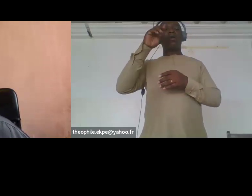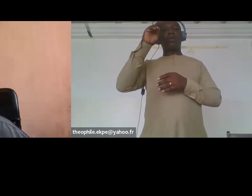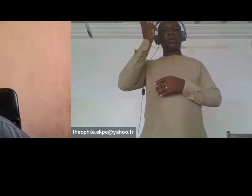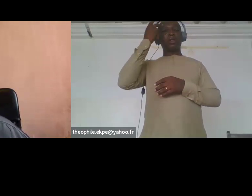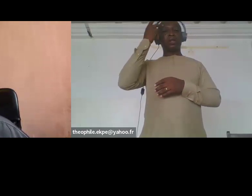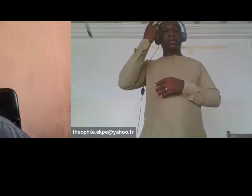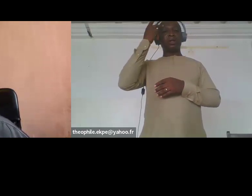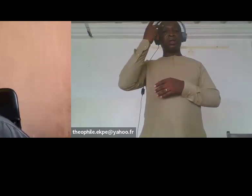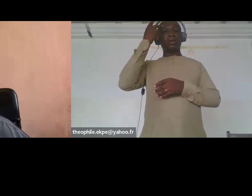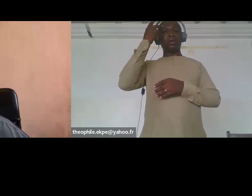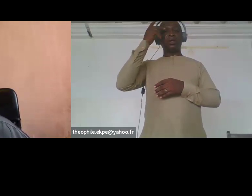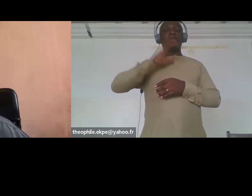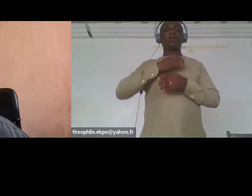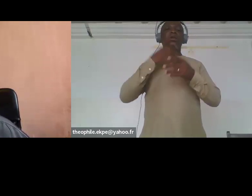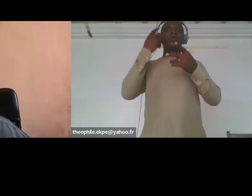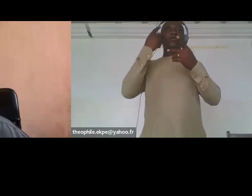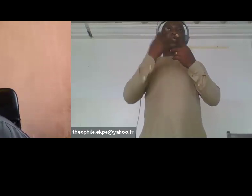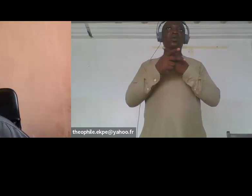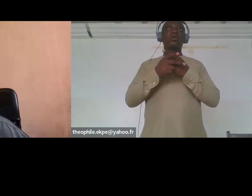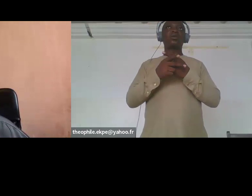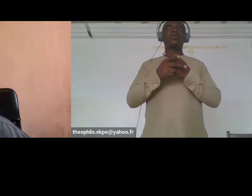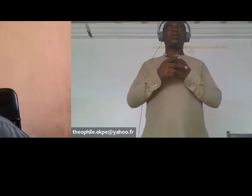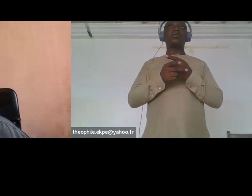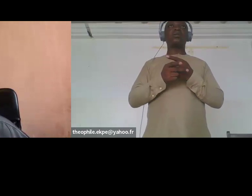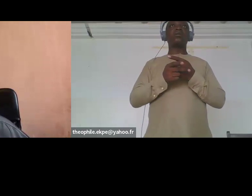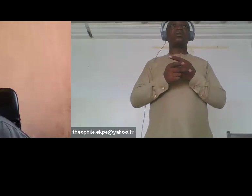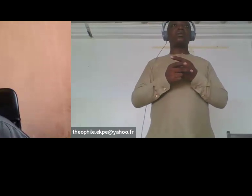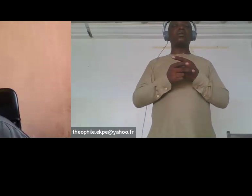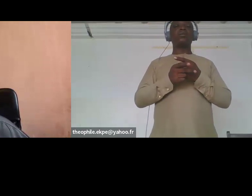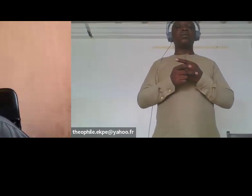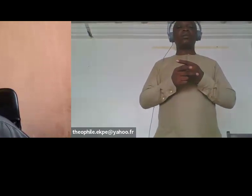renewed is that would like to ensure women and girls with disabilities in